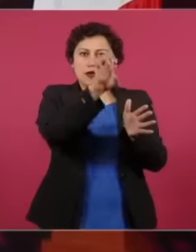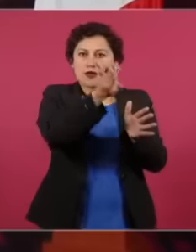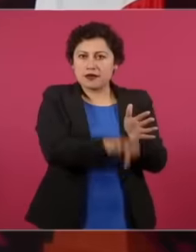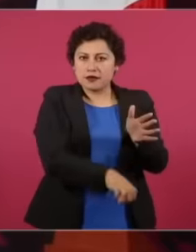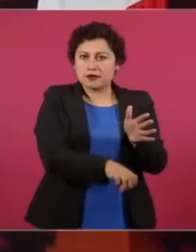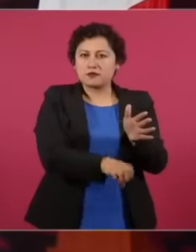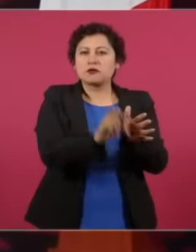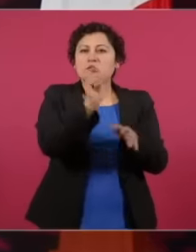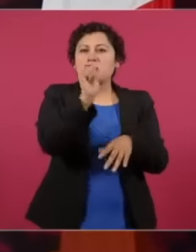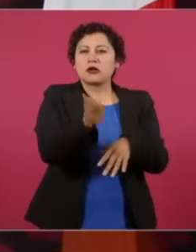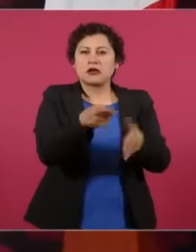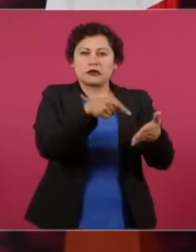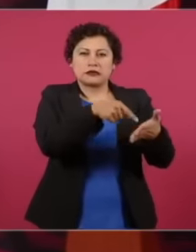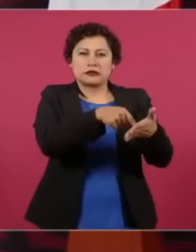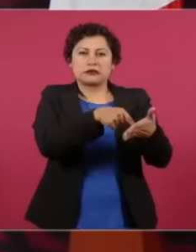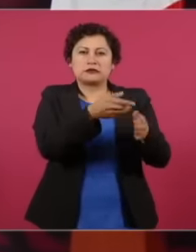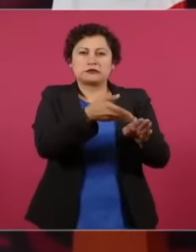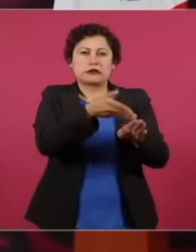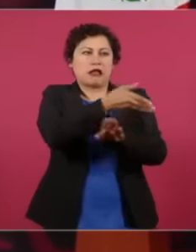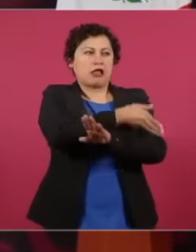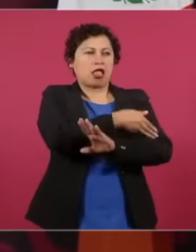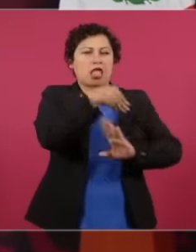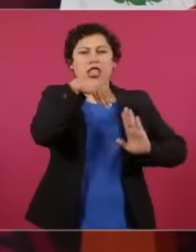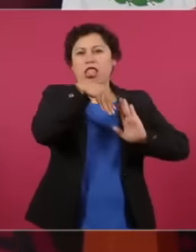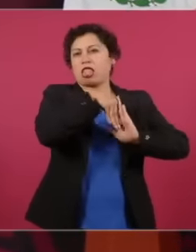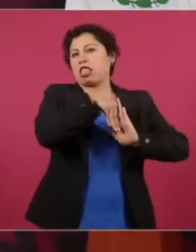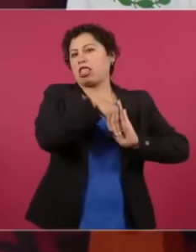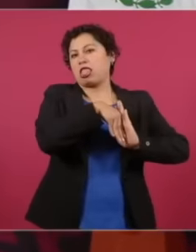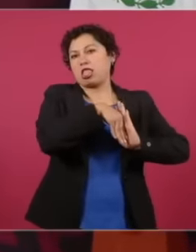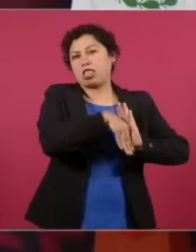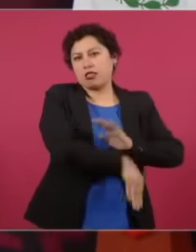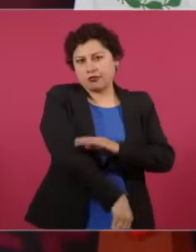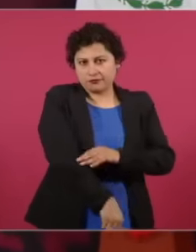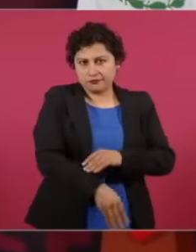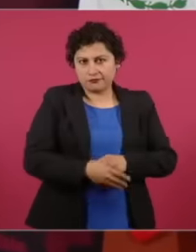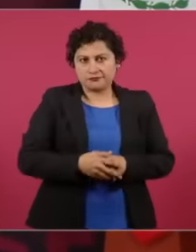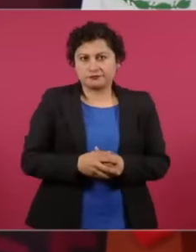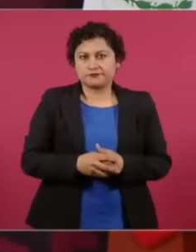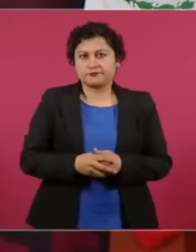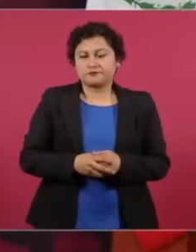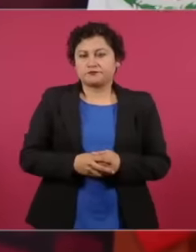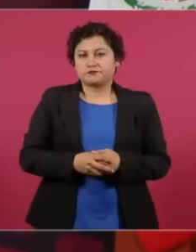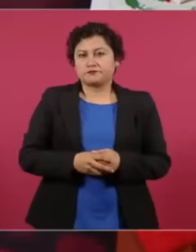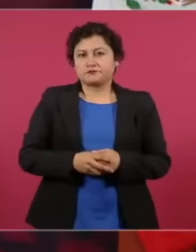decline of conservatism,